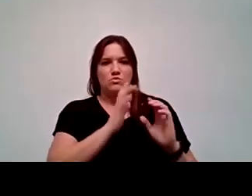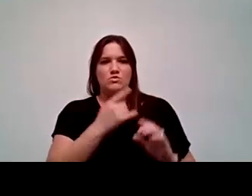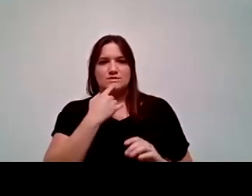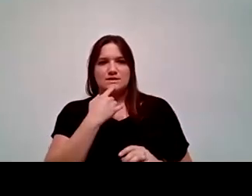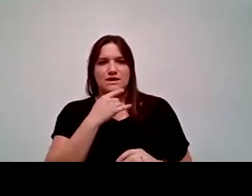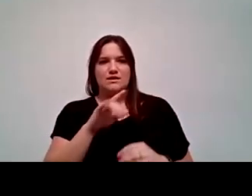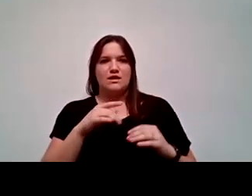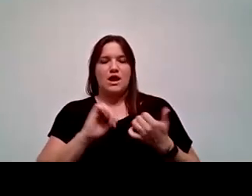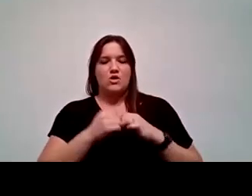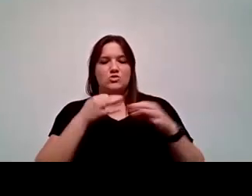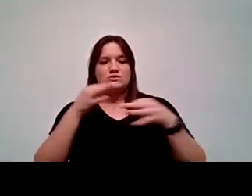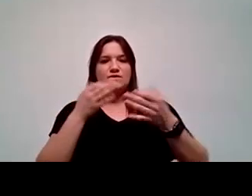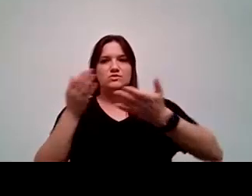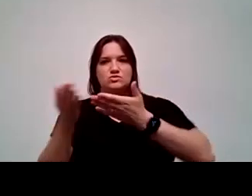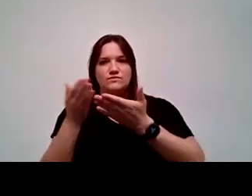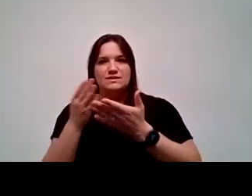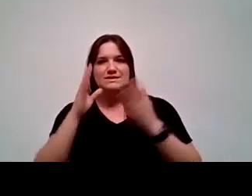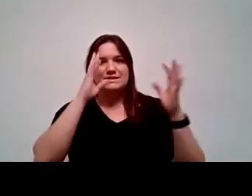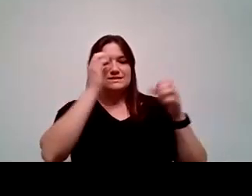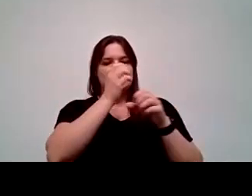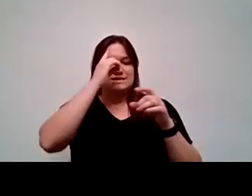how you define servingness is the decision making aspect of it.